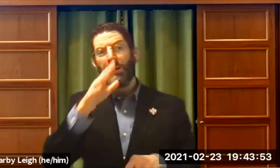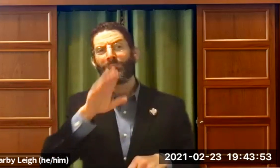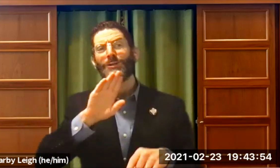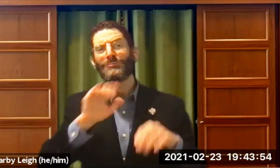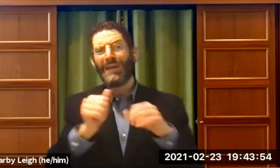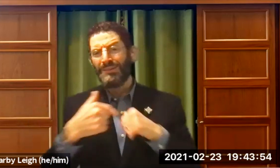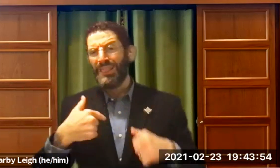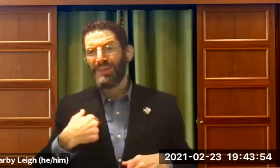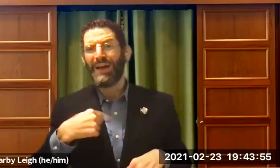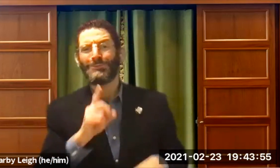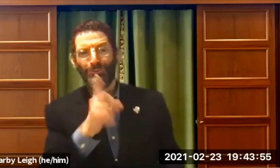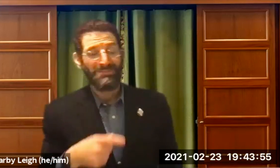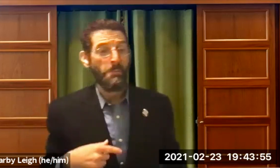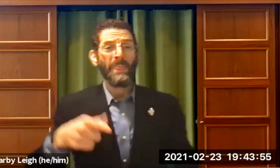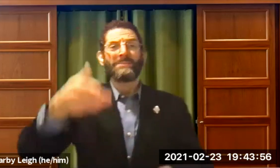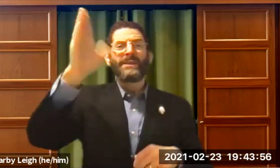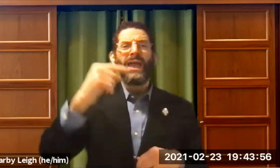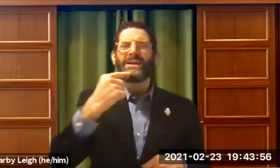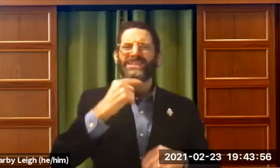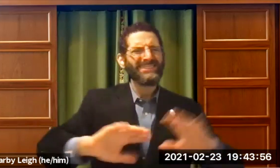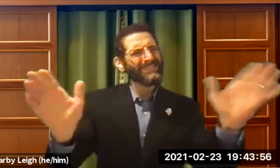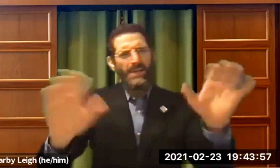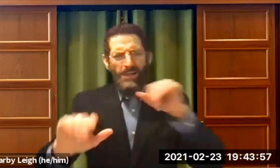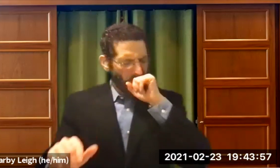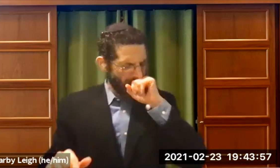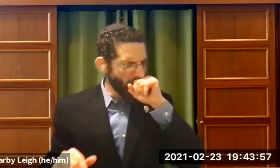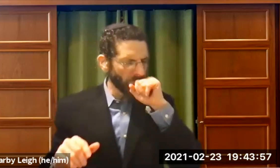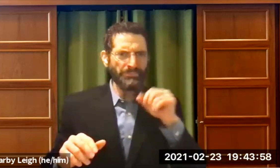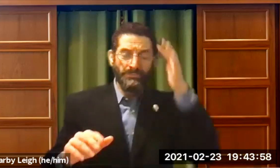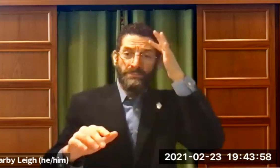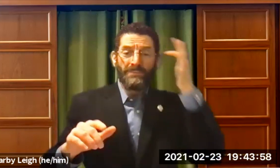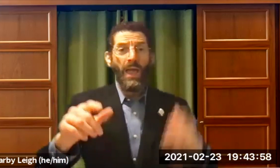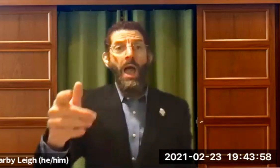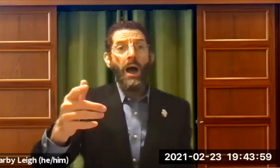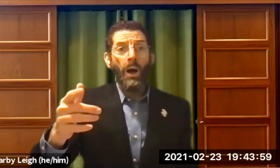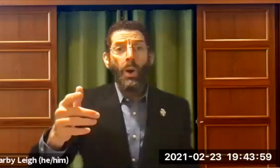And God is getting frustrated. Moses knows God's frustrated with him.